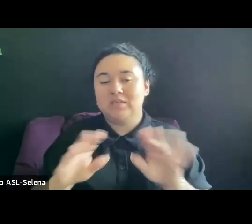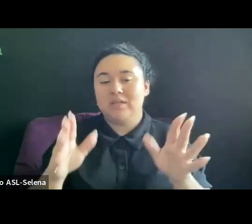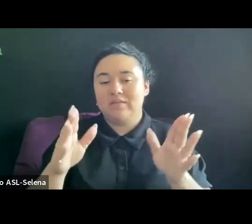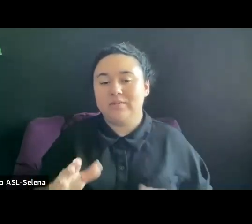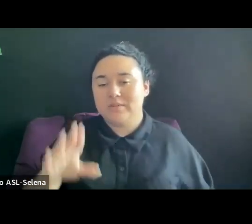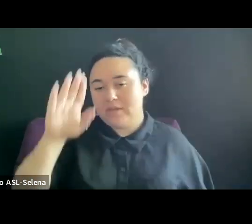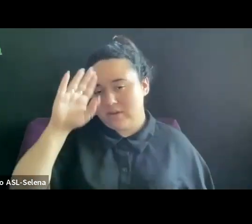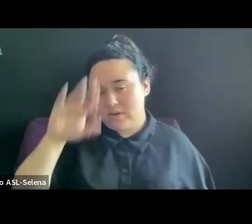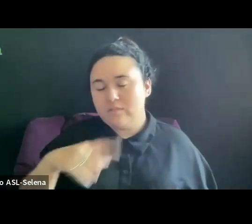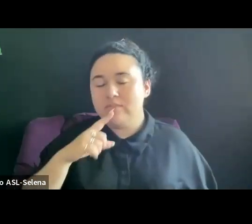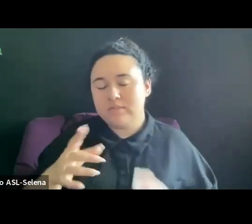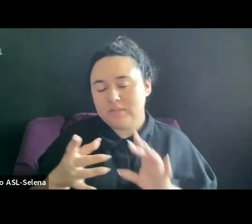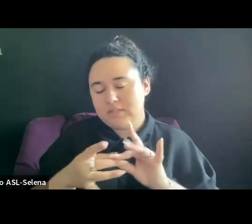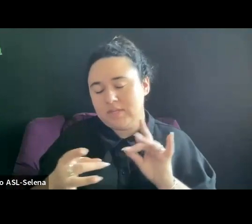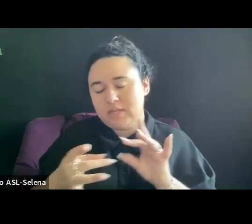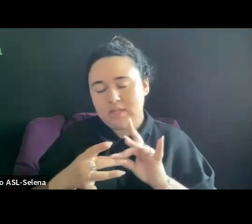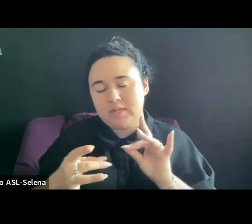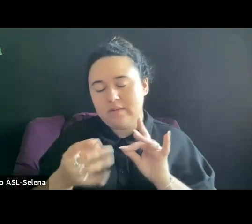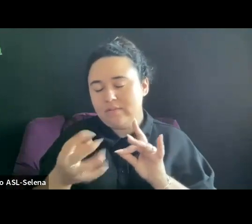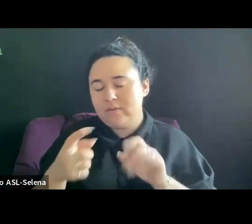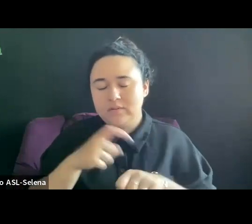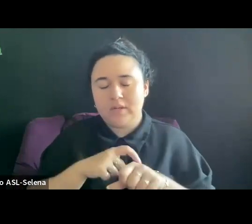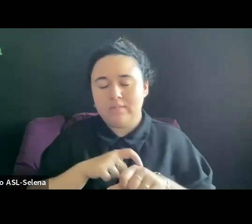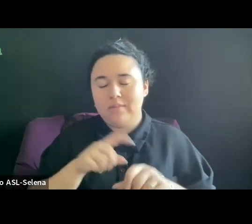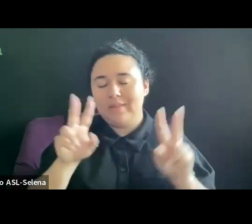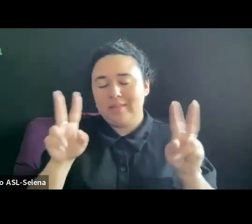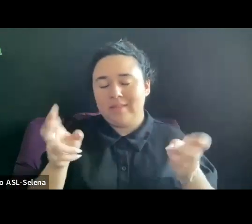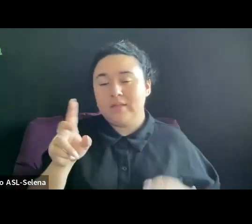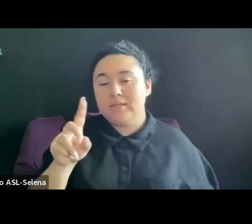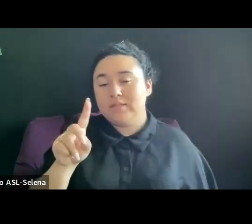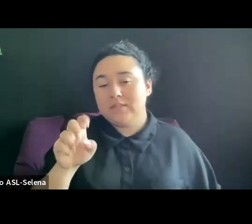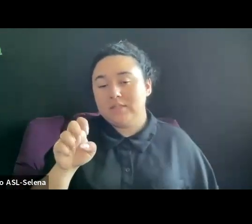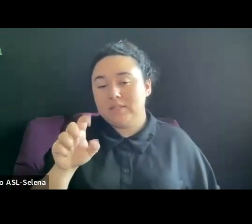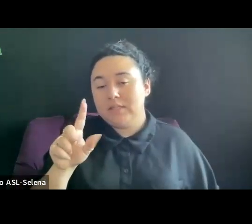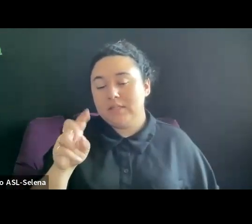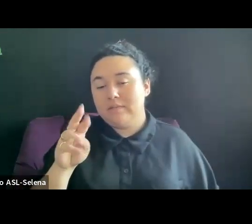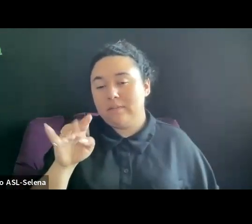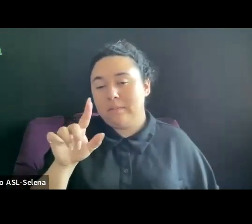BUT THESE DELIVERABLES WILL VARY BASED ON MARKET AND END USER.